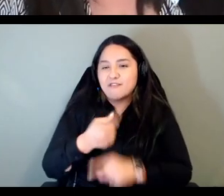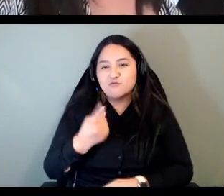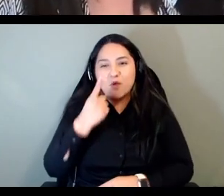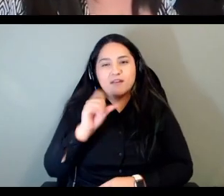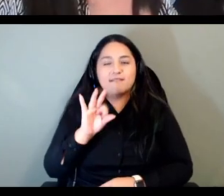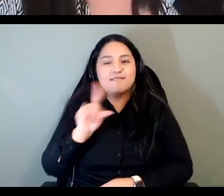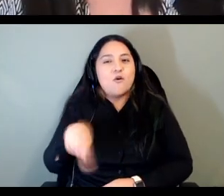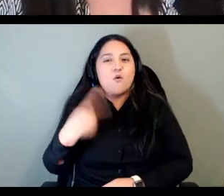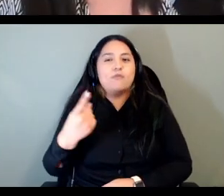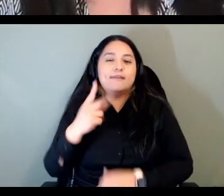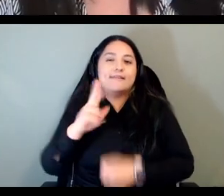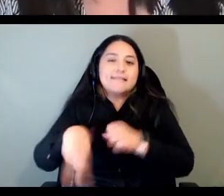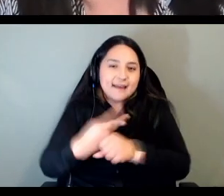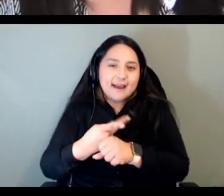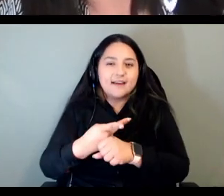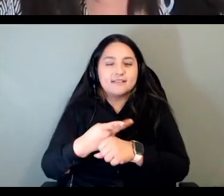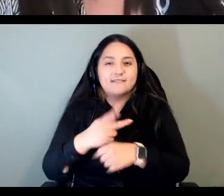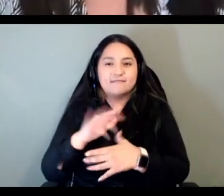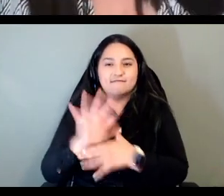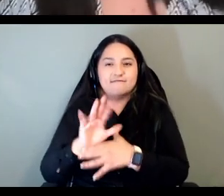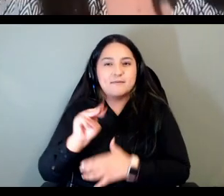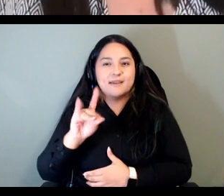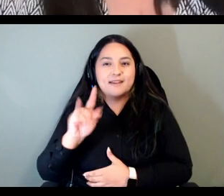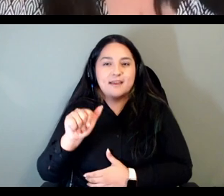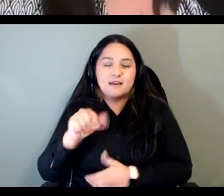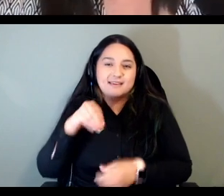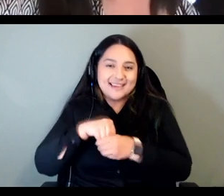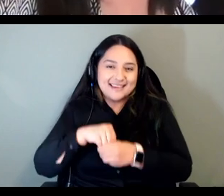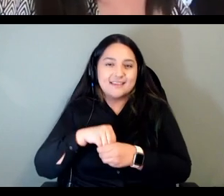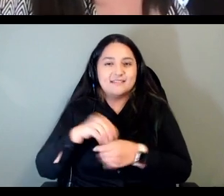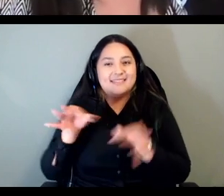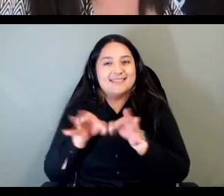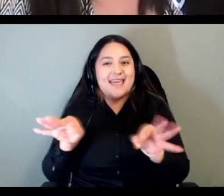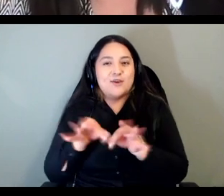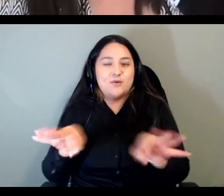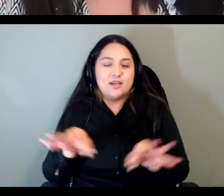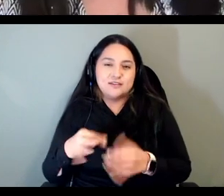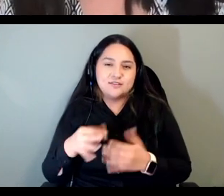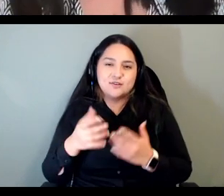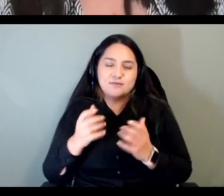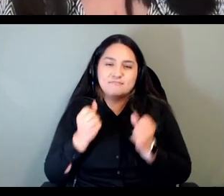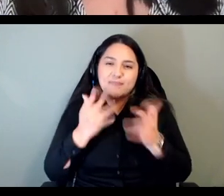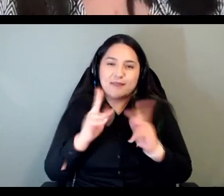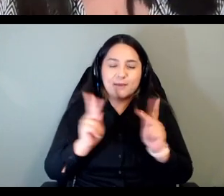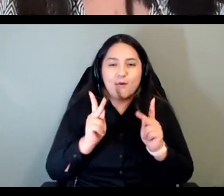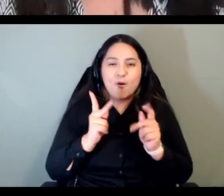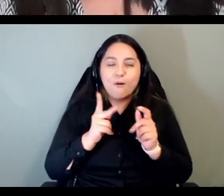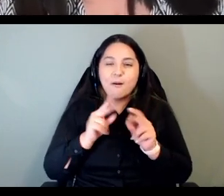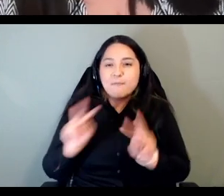so um there's kind of a cult following around the characters especially the the sun the